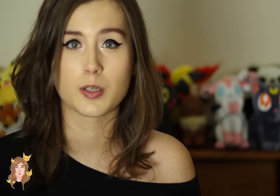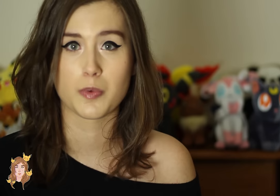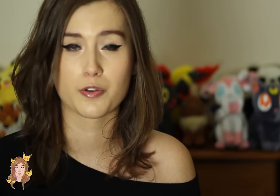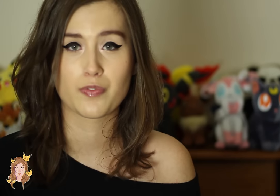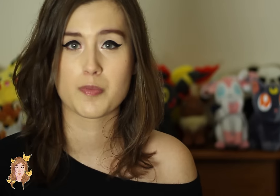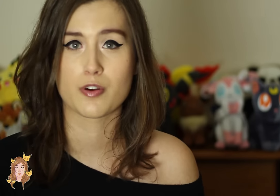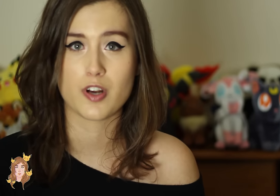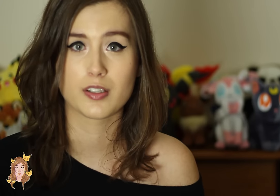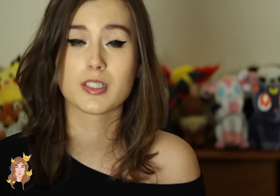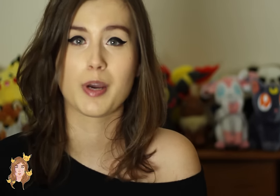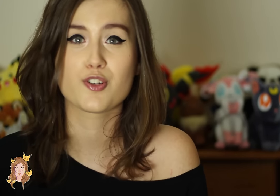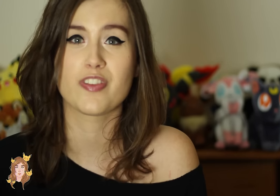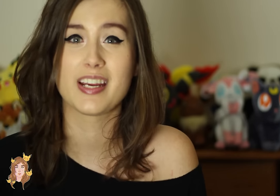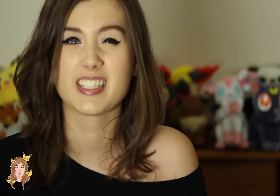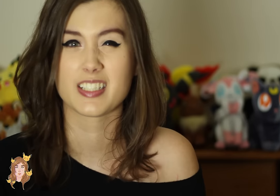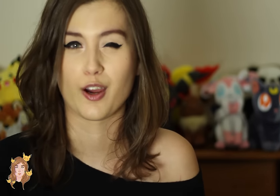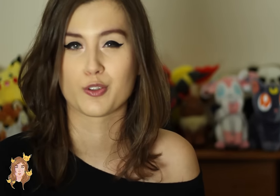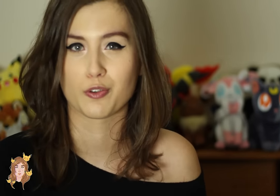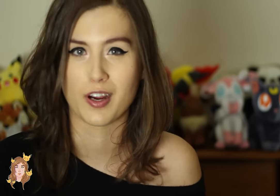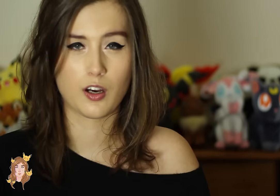some notes from Shoshannah to make sure that he did the character right.